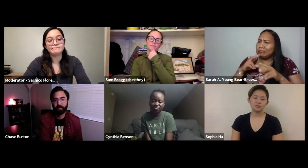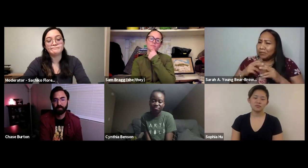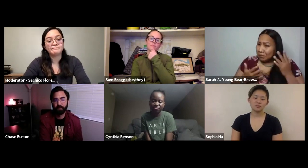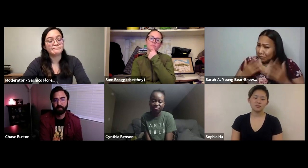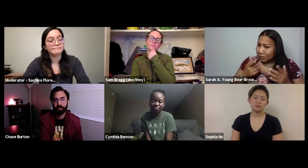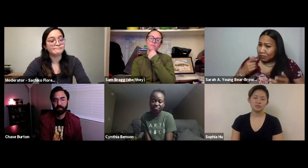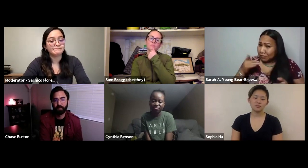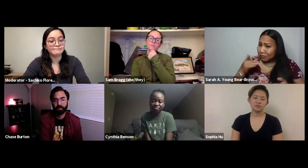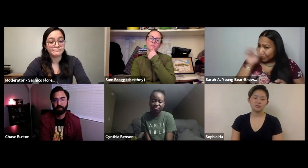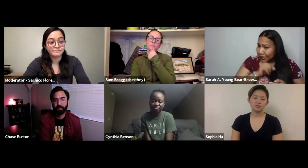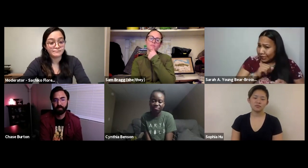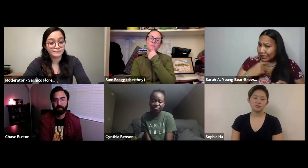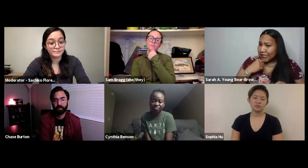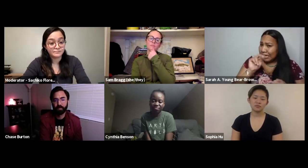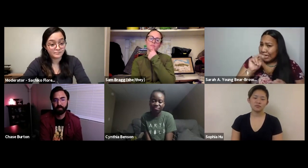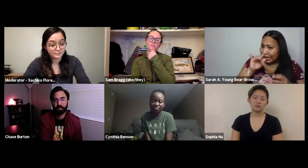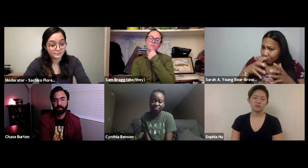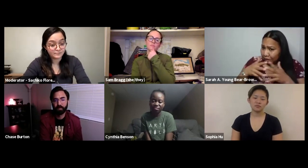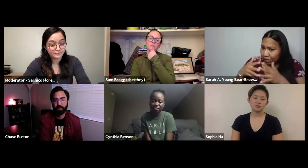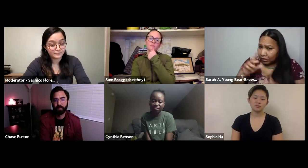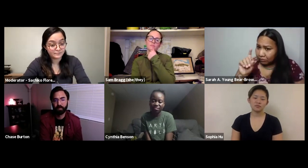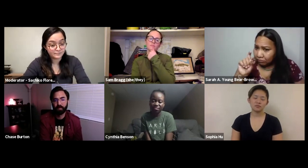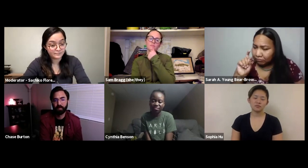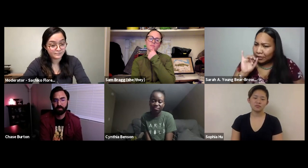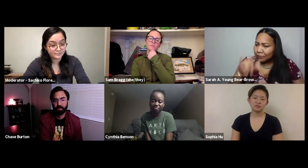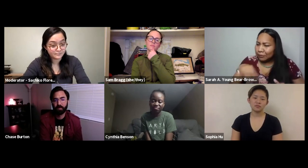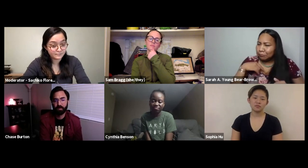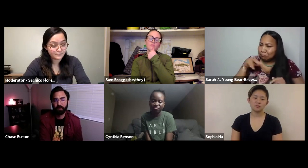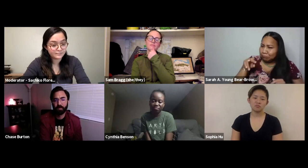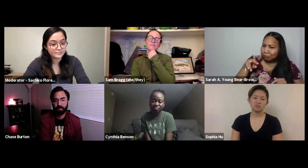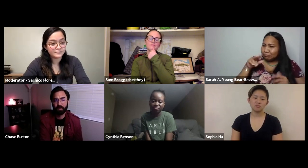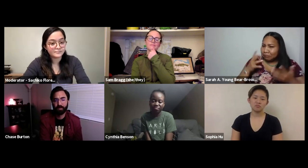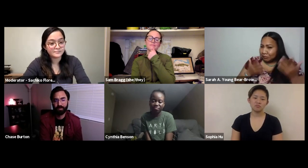but then I look at the film and I'm thinking to myself I don't know that doesn't seem like